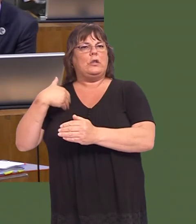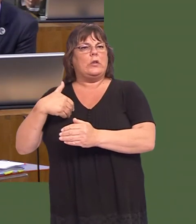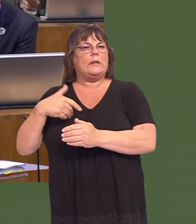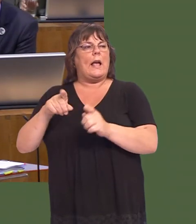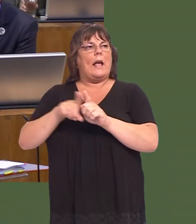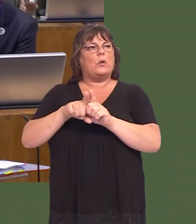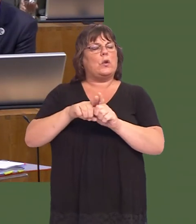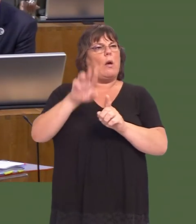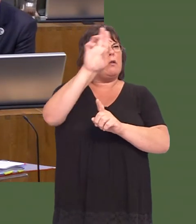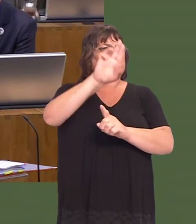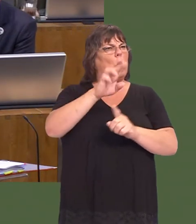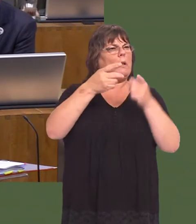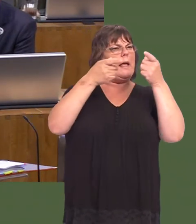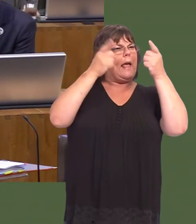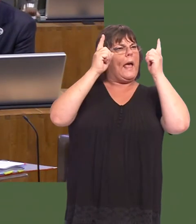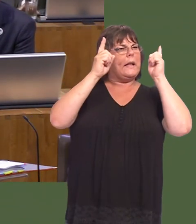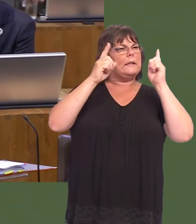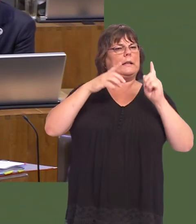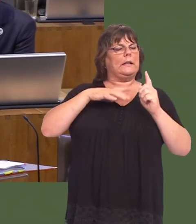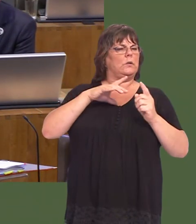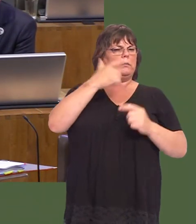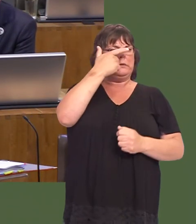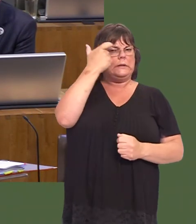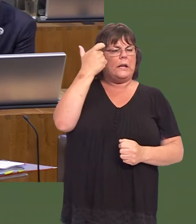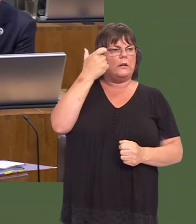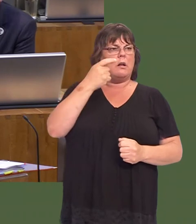than local authorities, to make sure that school heads themselves understand that there